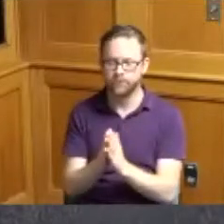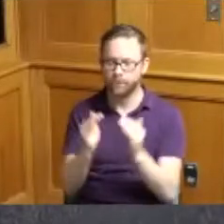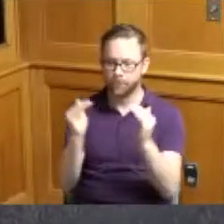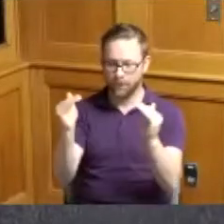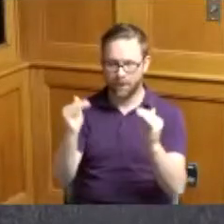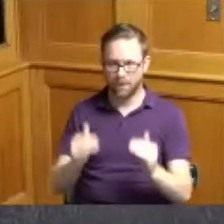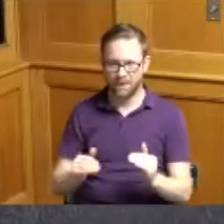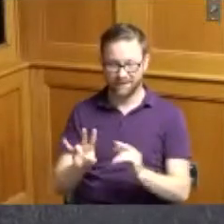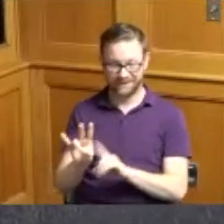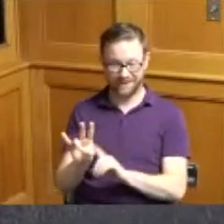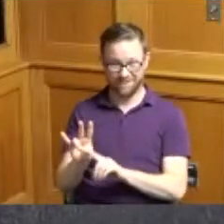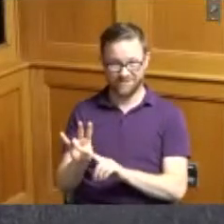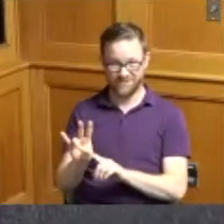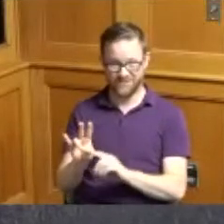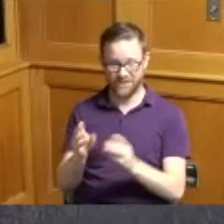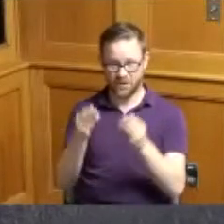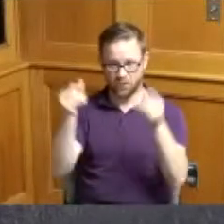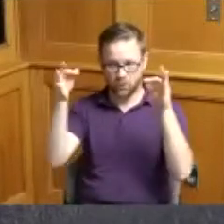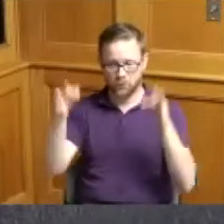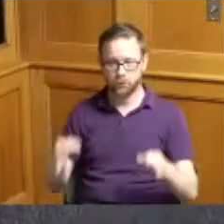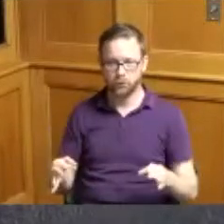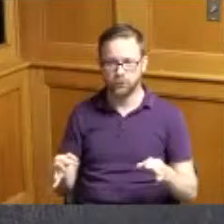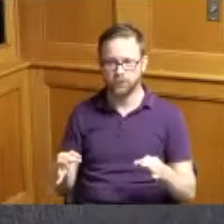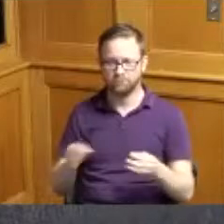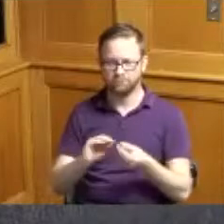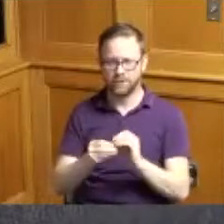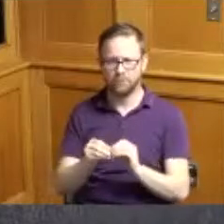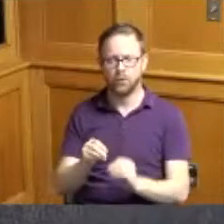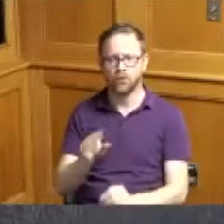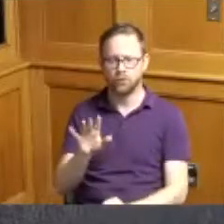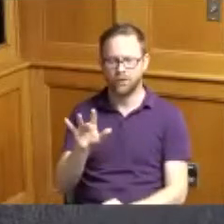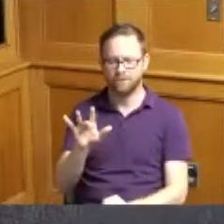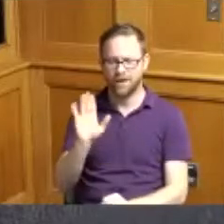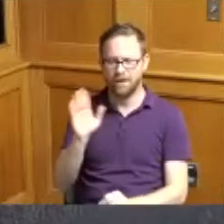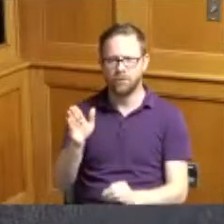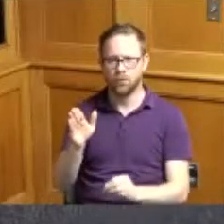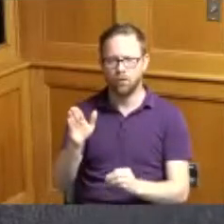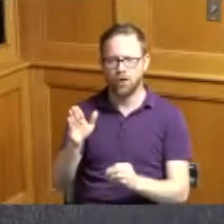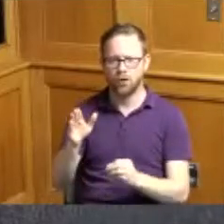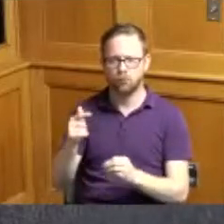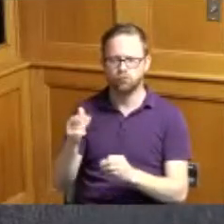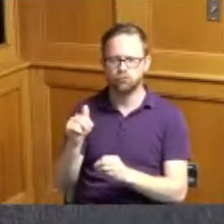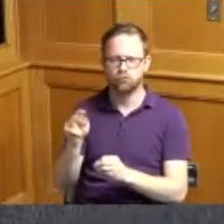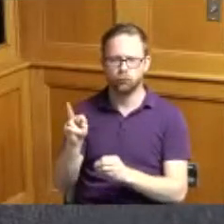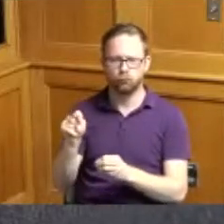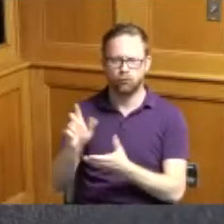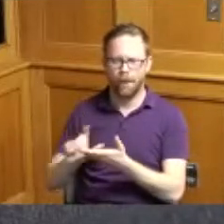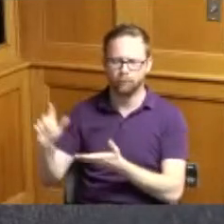then item seven is a resolution number 25 to appropriate grants following the federal fiscal